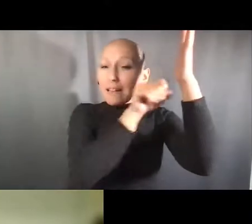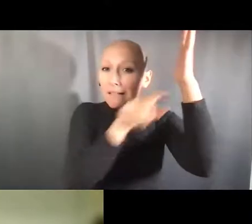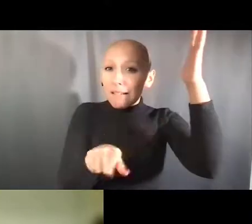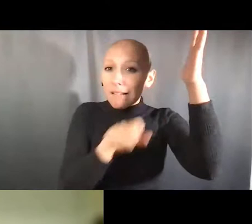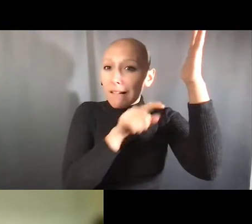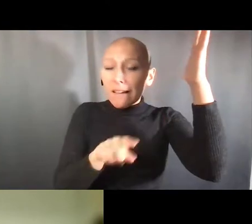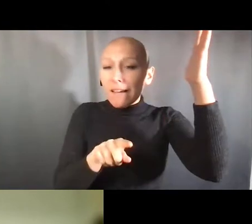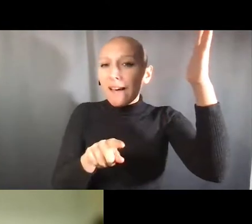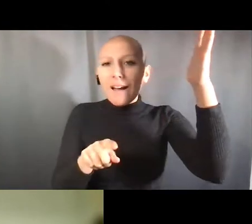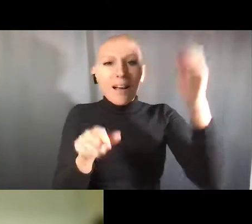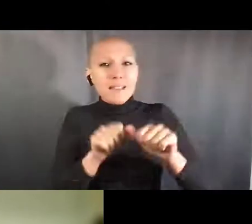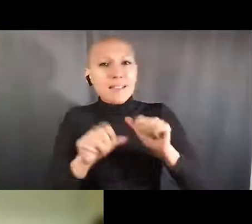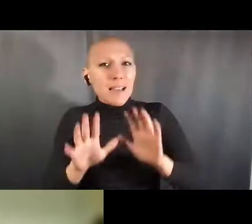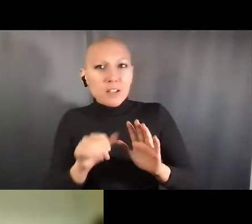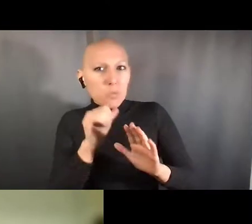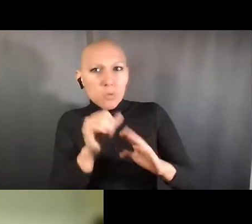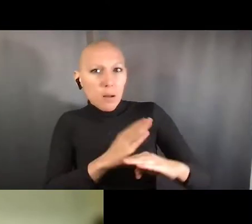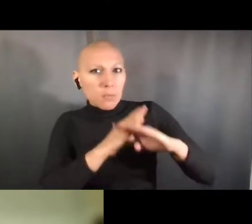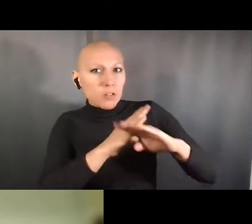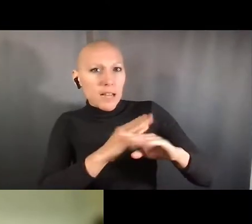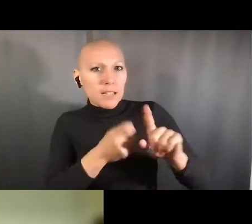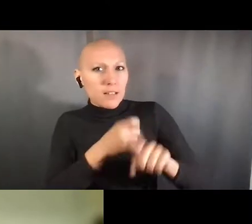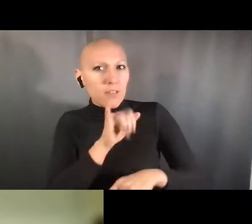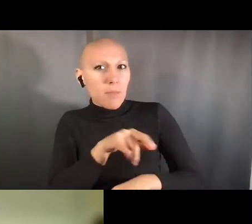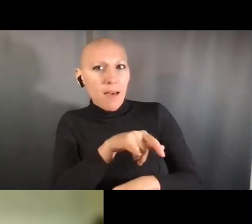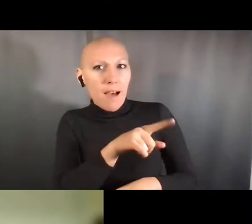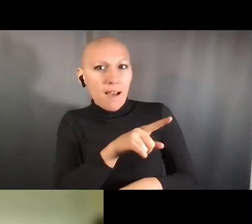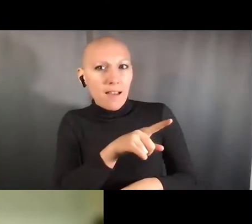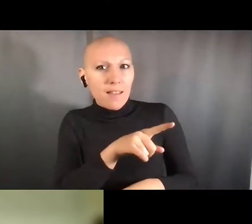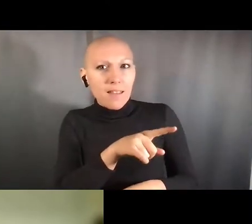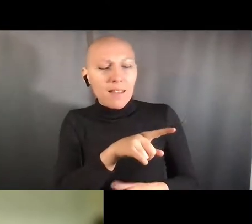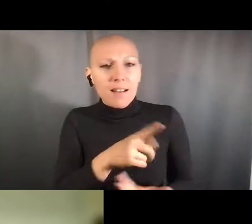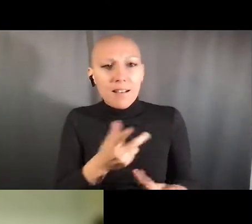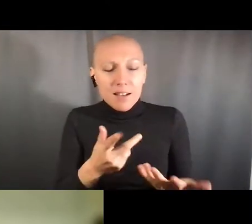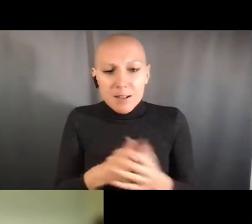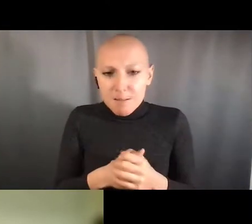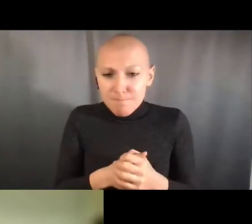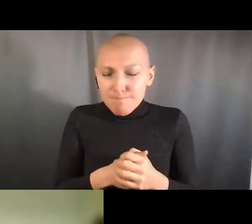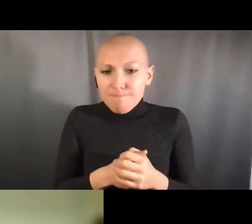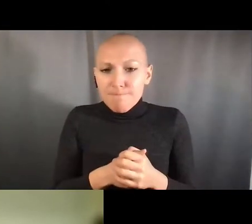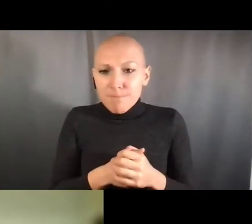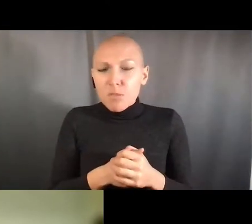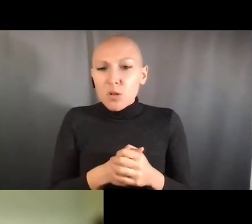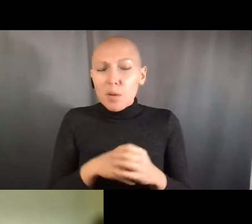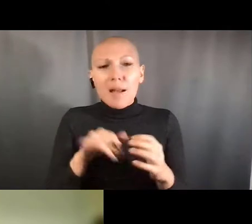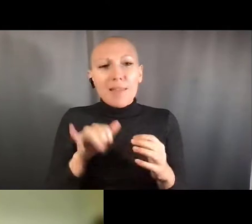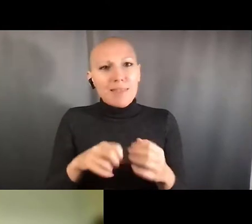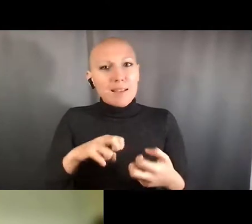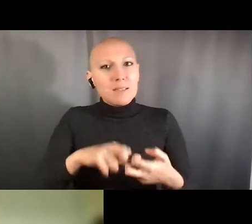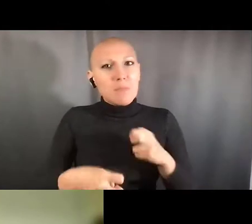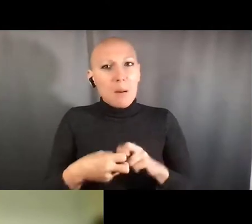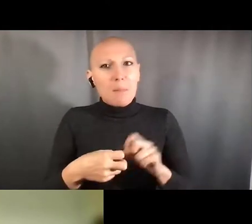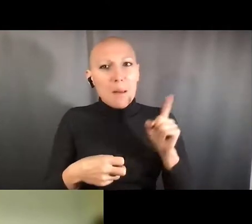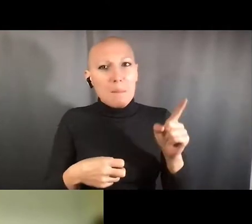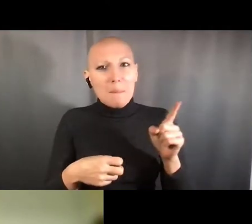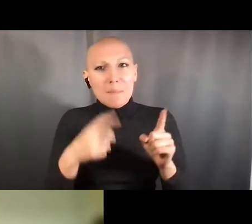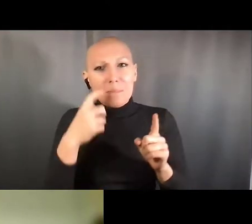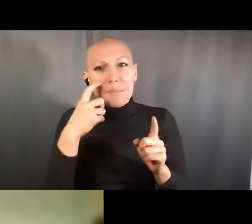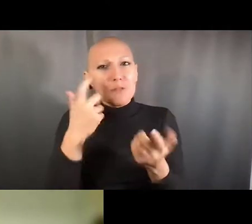learning courses where students are actually doing things to learn new skills, learn how to interpret data,